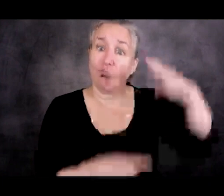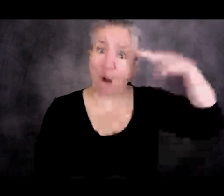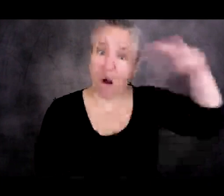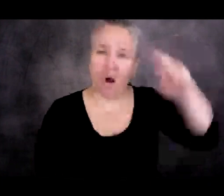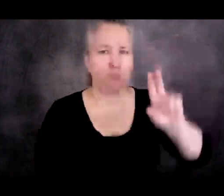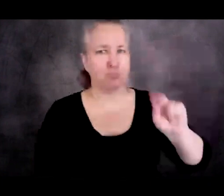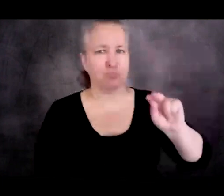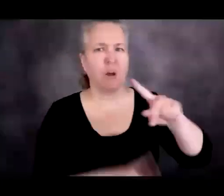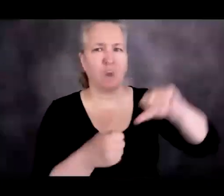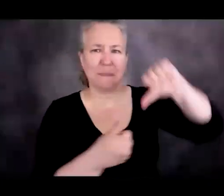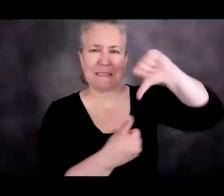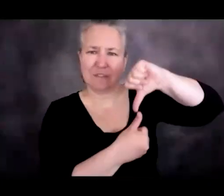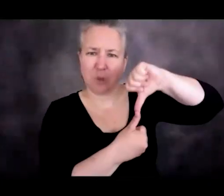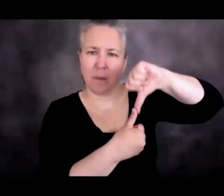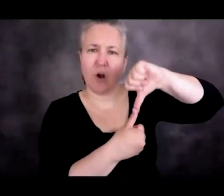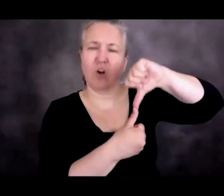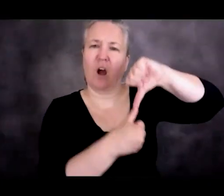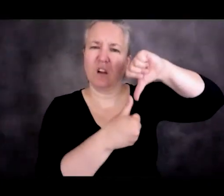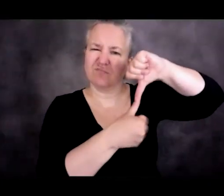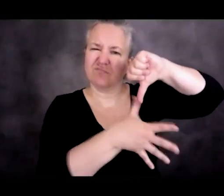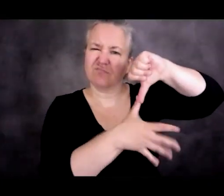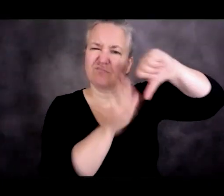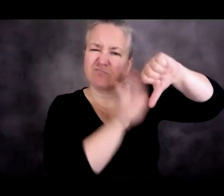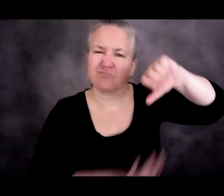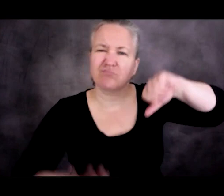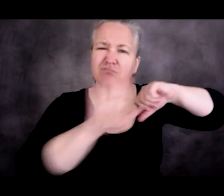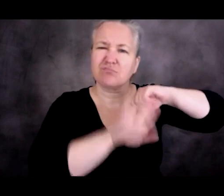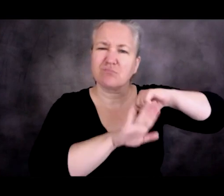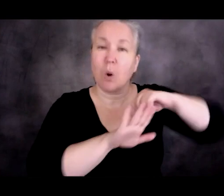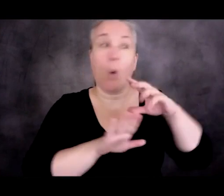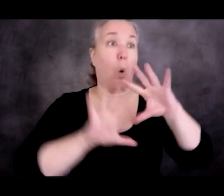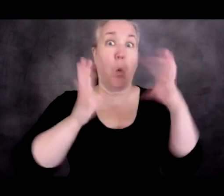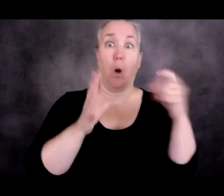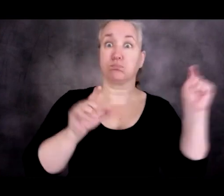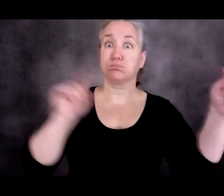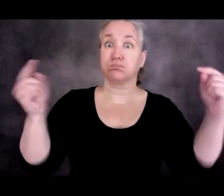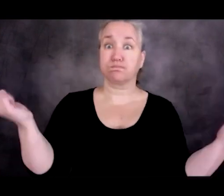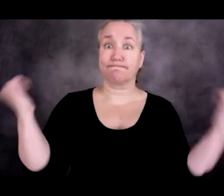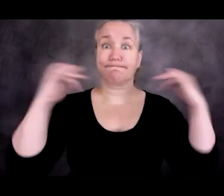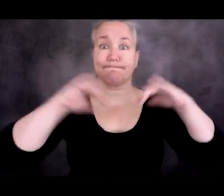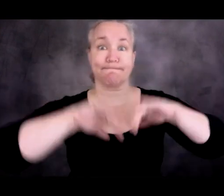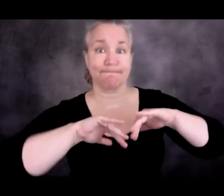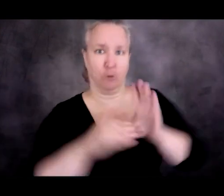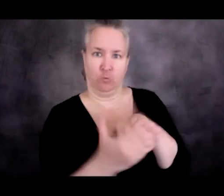They're from other parts of Latin America or even from other parts of the world who are arriving to the United States, again, to the border,